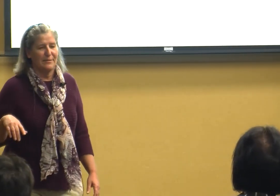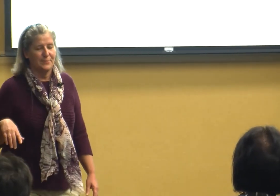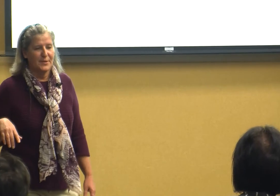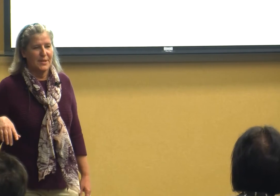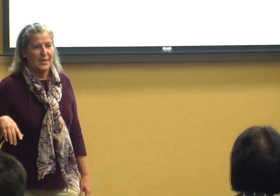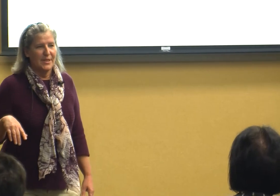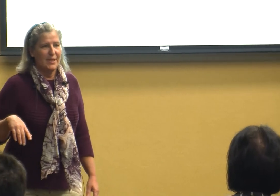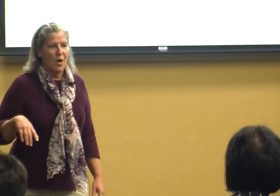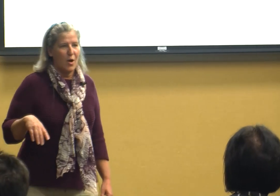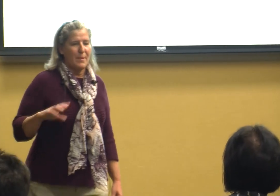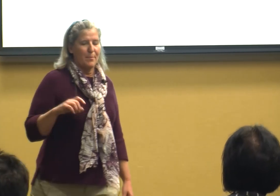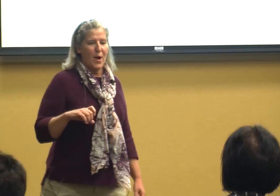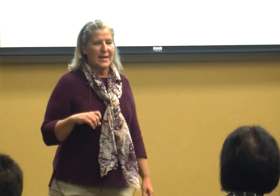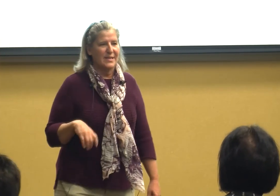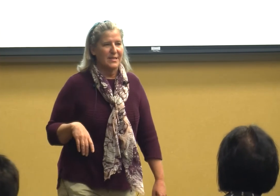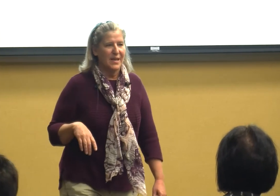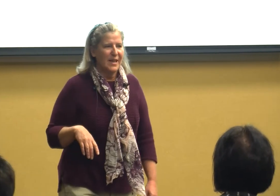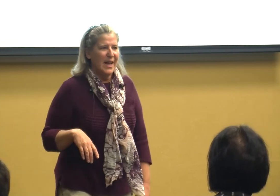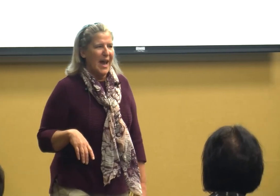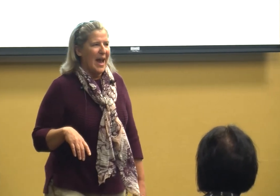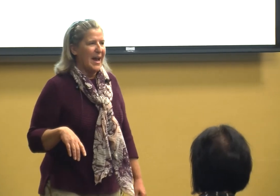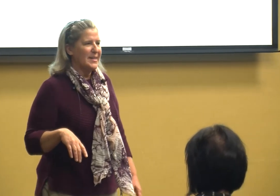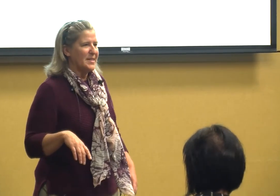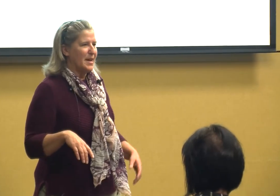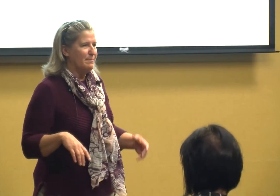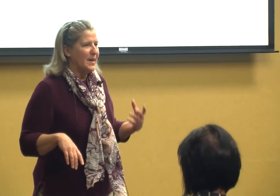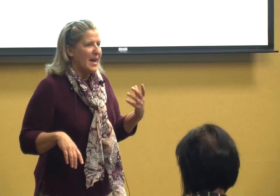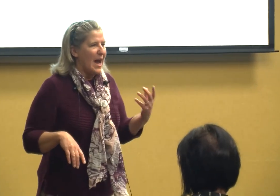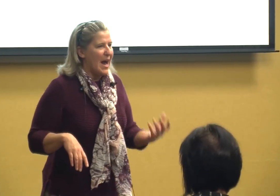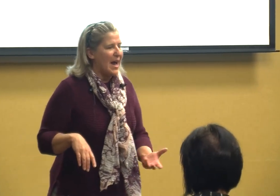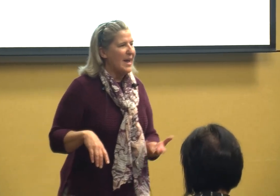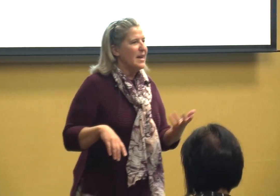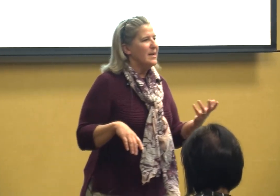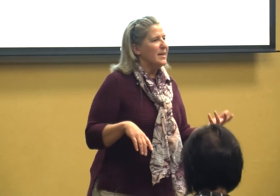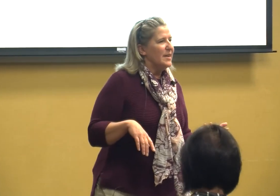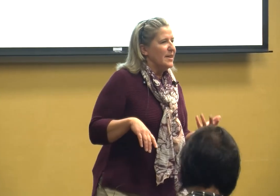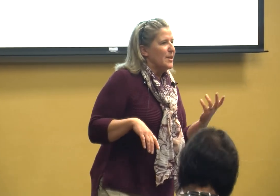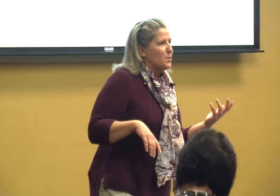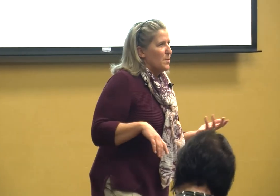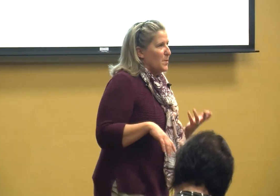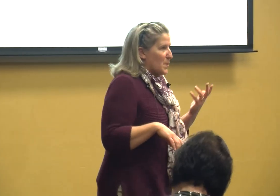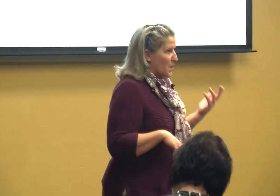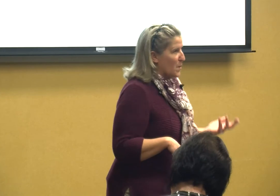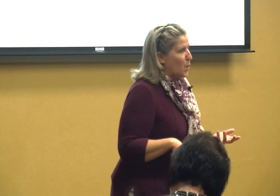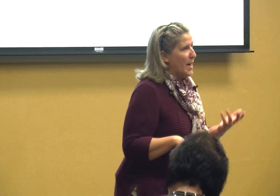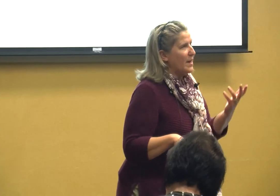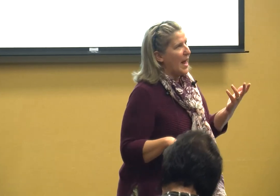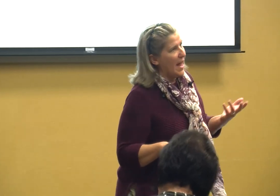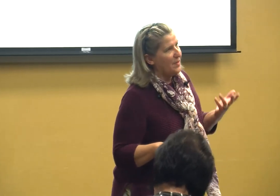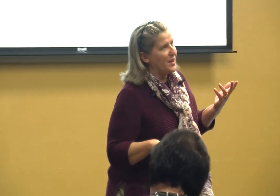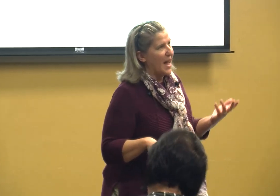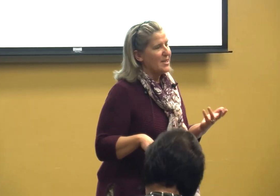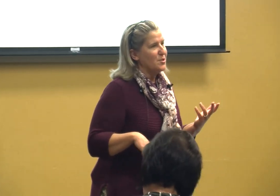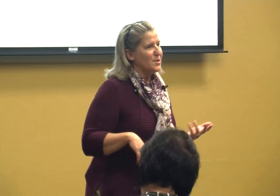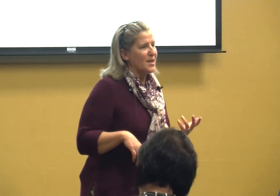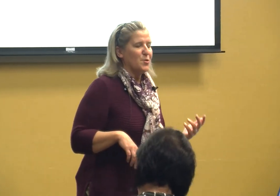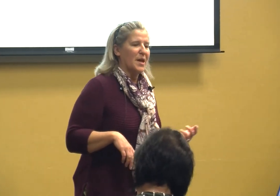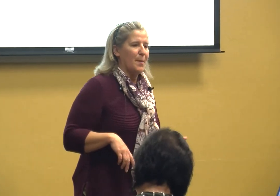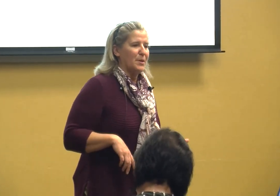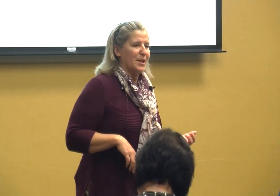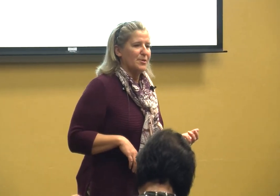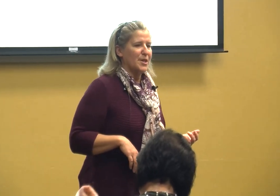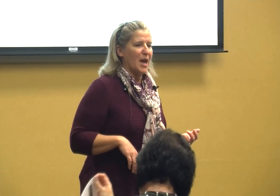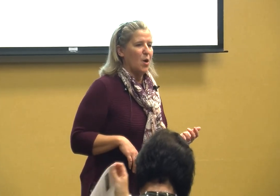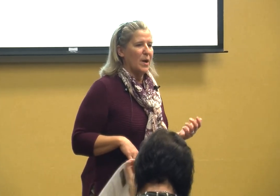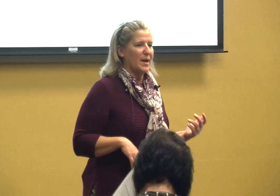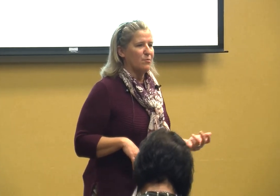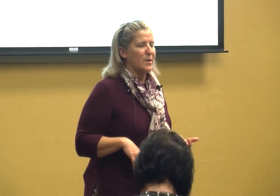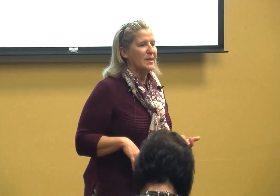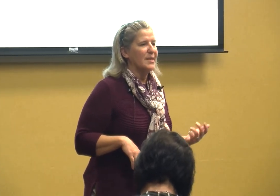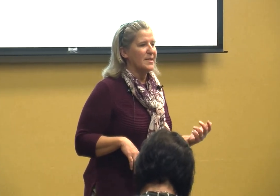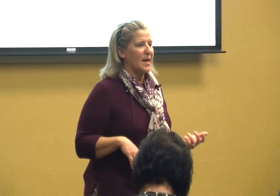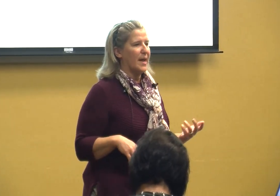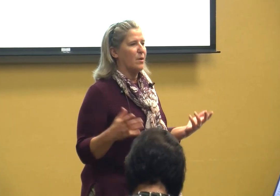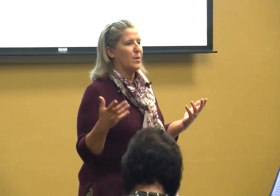on my practice and I quit at the National Center a couple of years ago and I've really sat down and